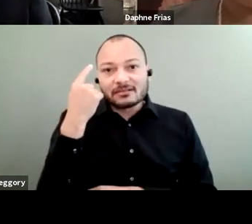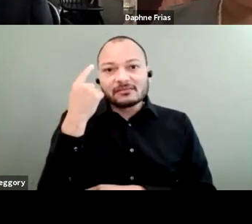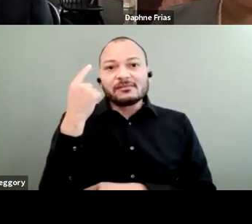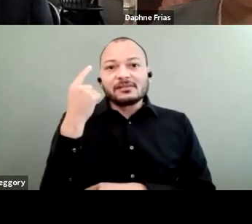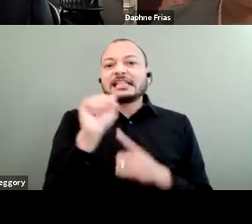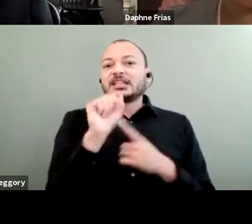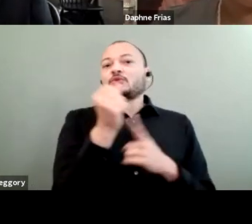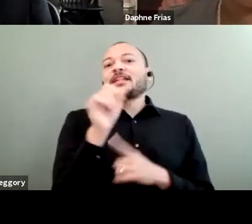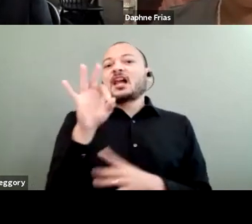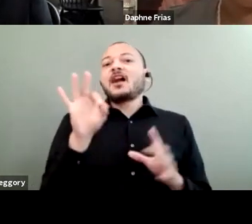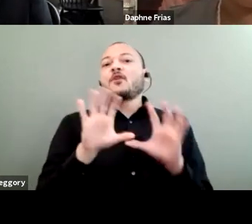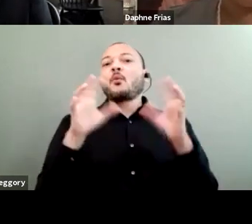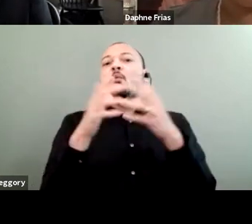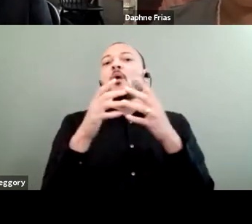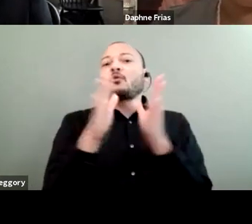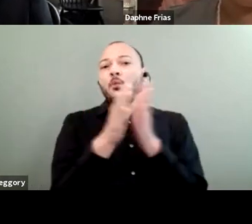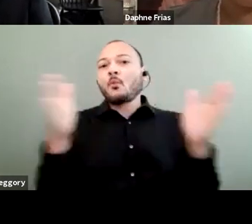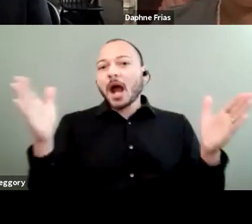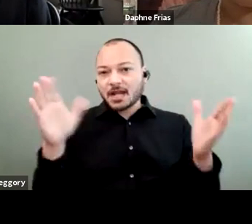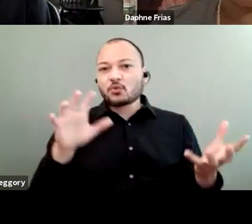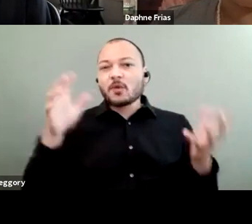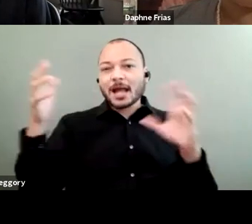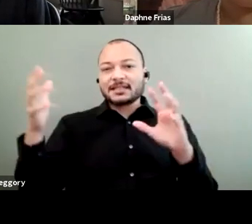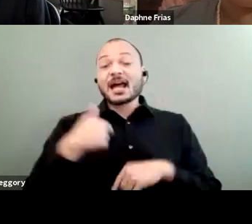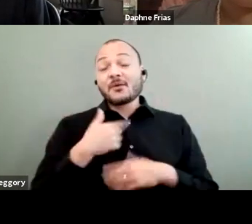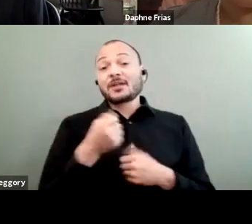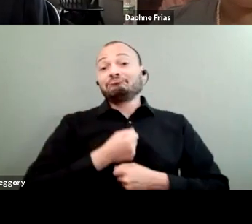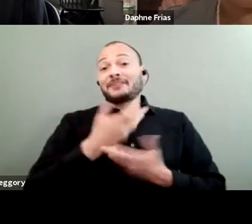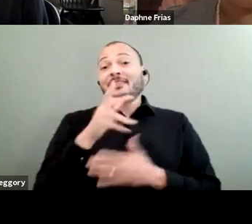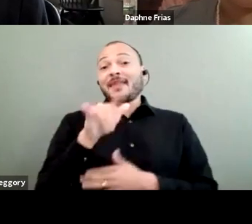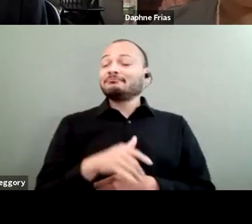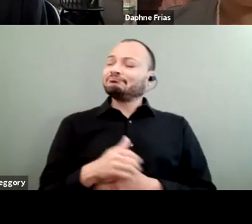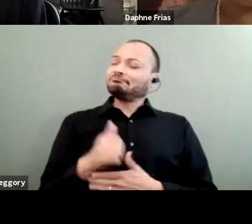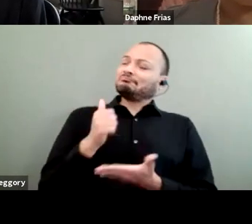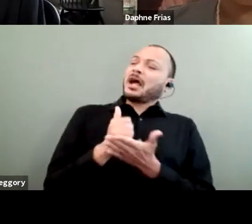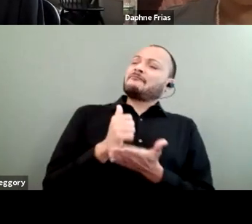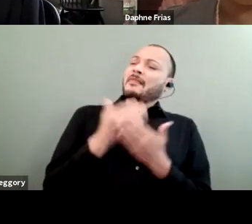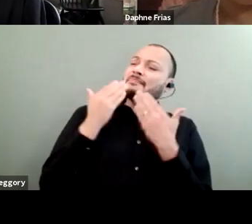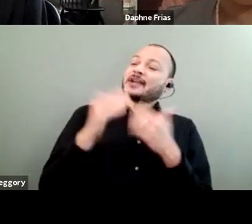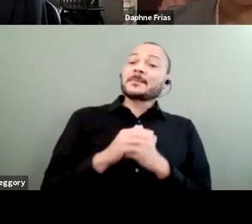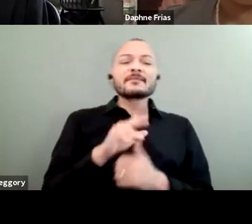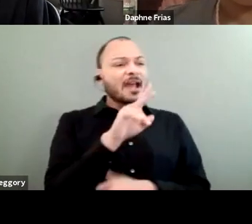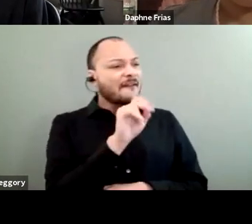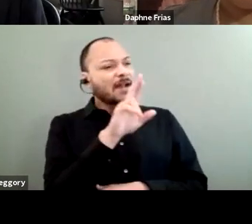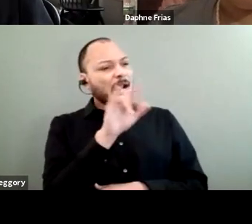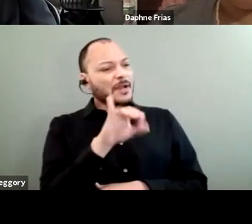That is what I would like to share. Very helpful, thank you. And Valerie, I wonder if we could come back to you